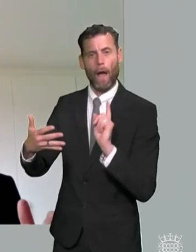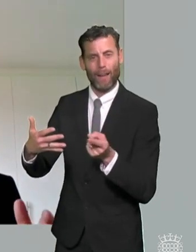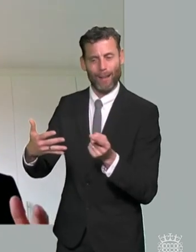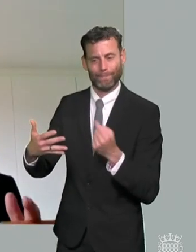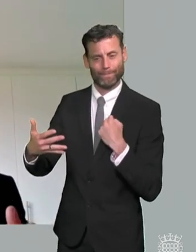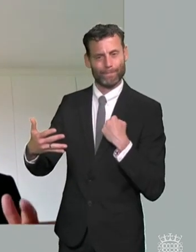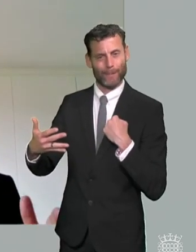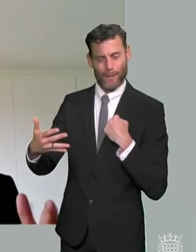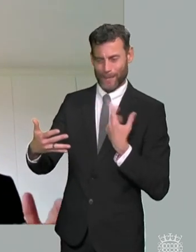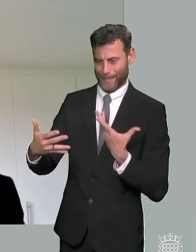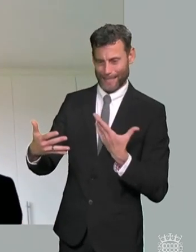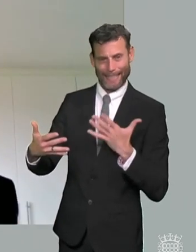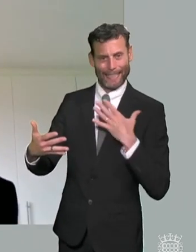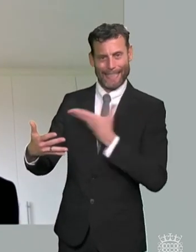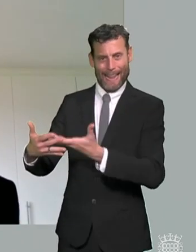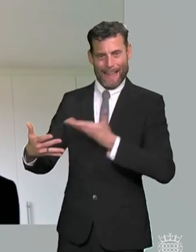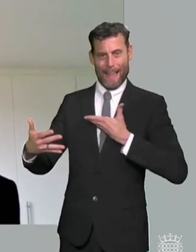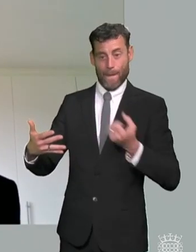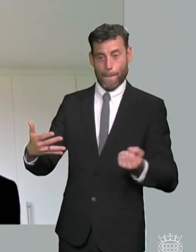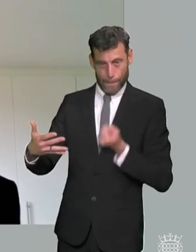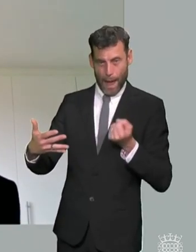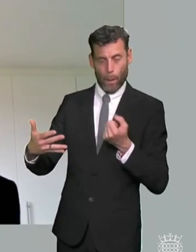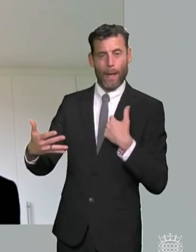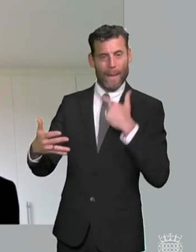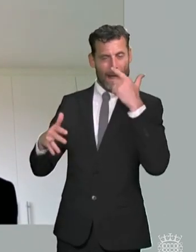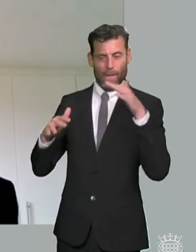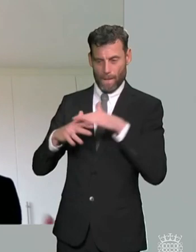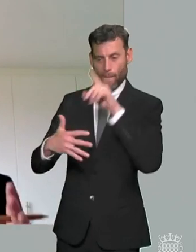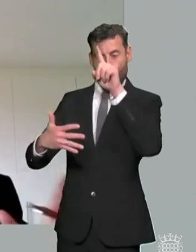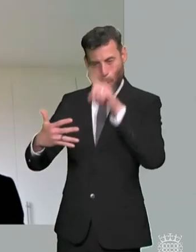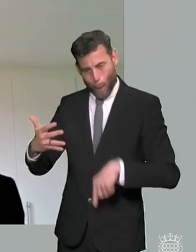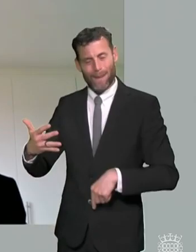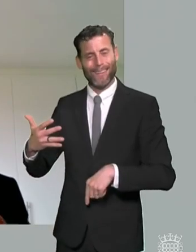and if with some relatively straightforward changes to our jurisdiction so the short answer is